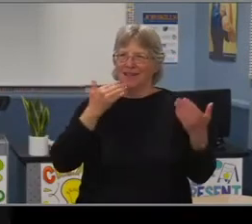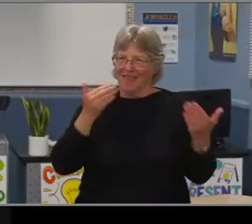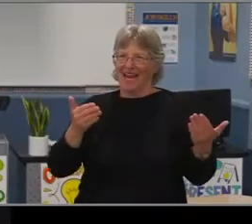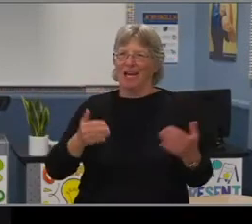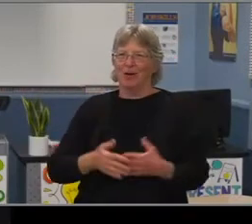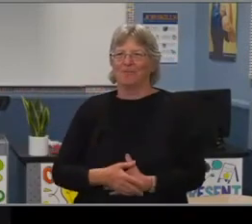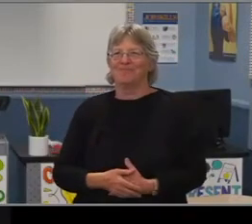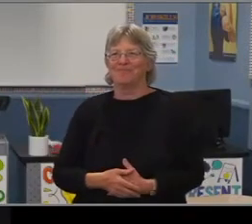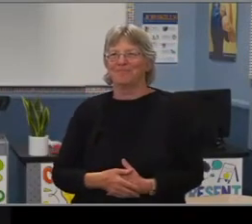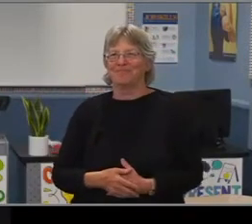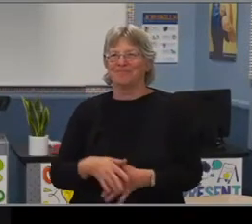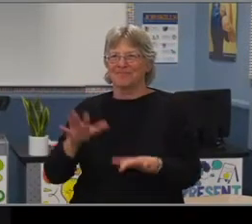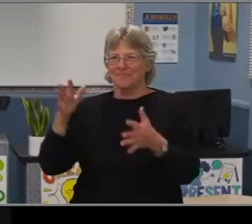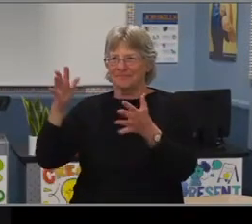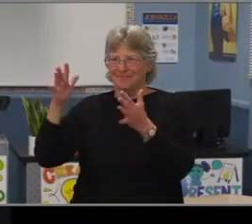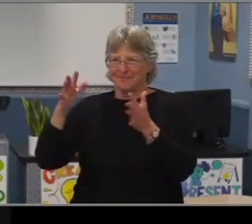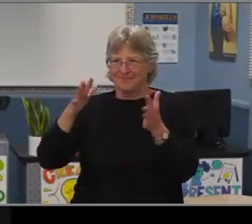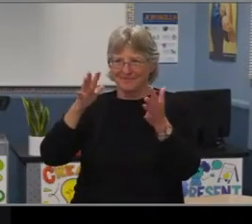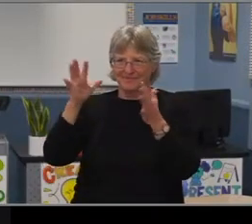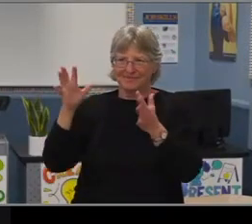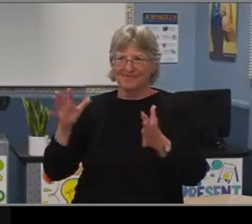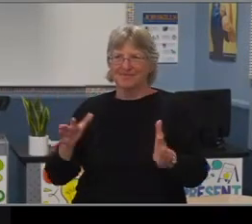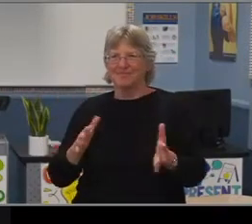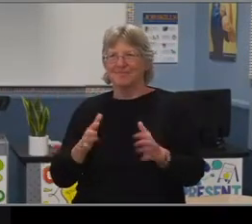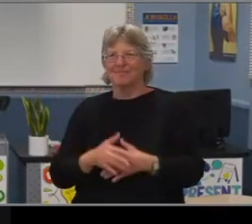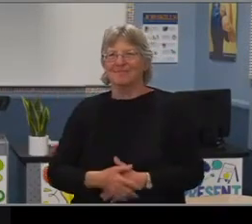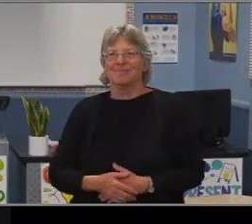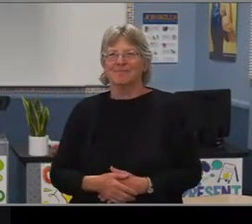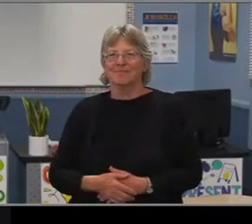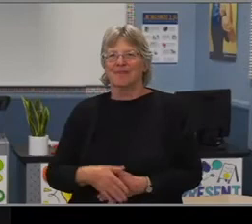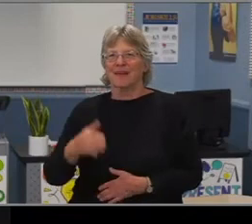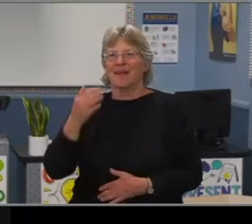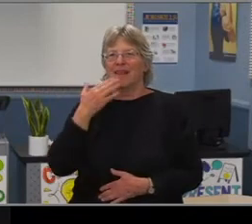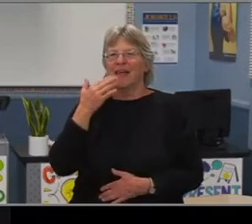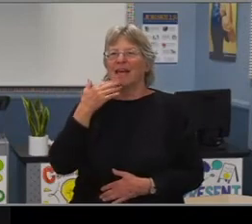(gentle hand clapping) Thank you Korea.